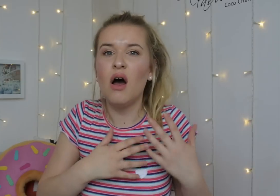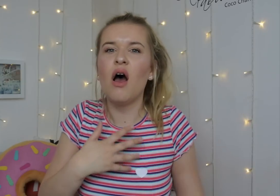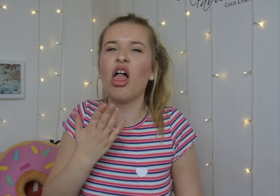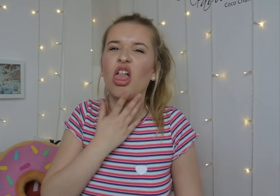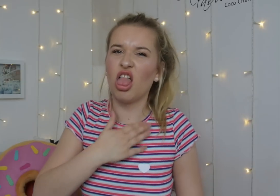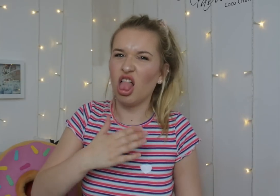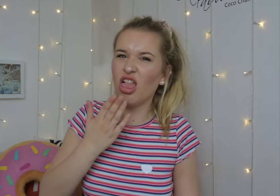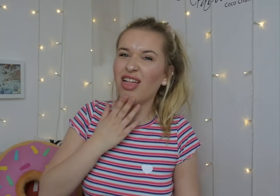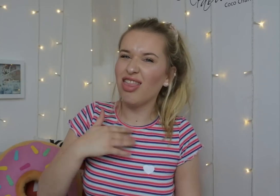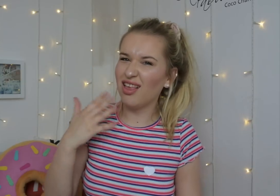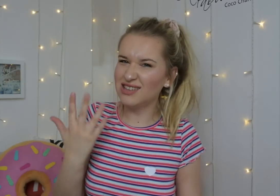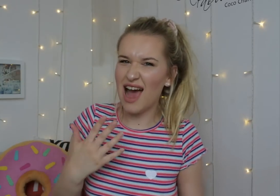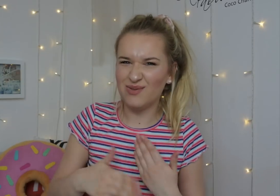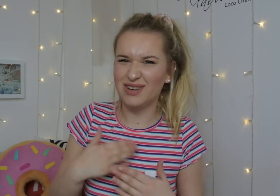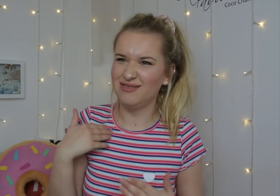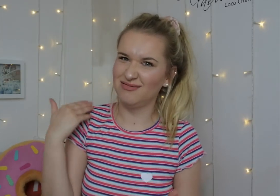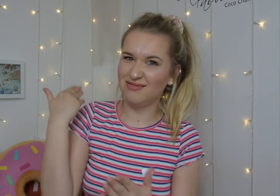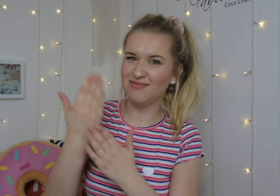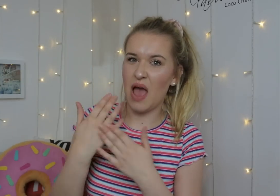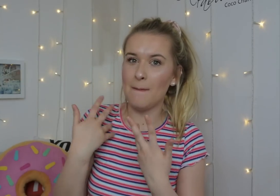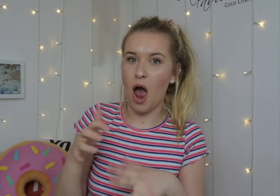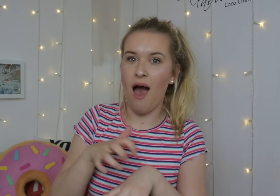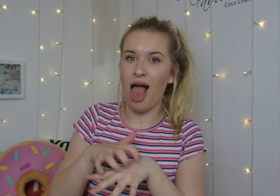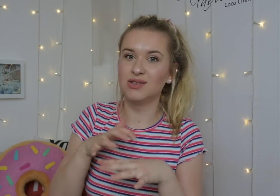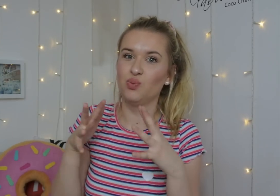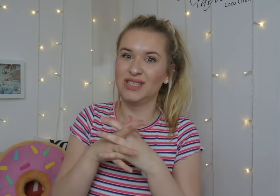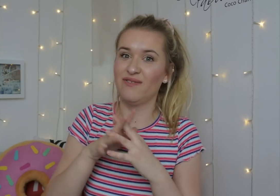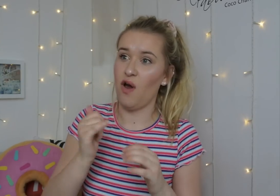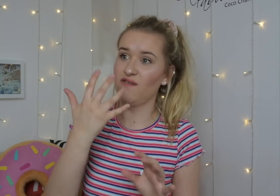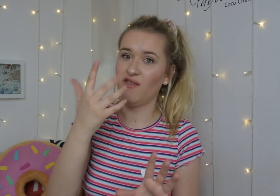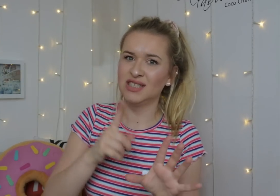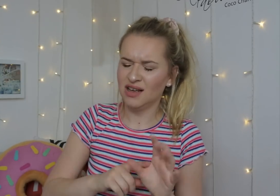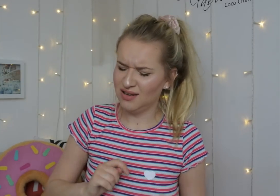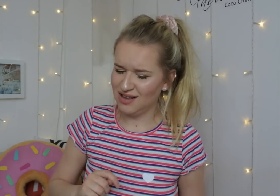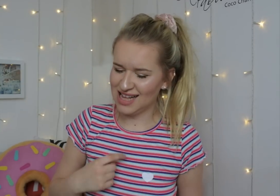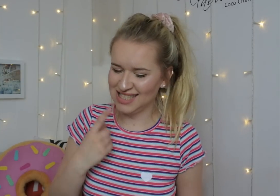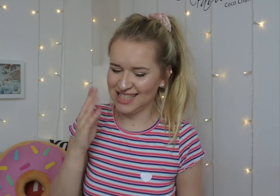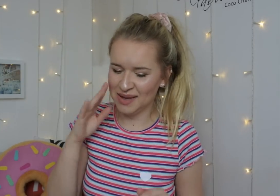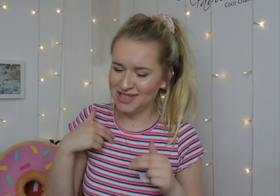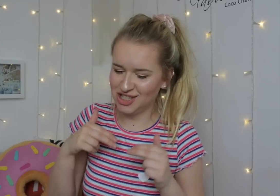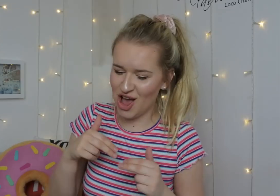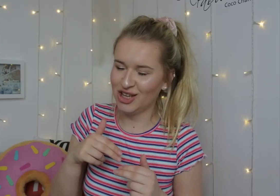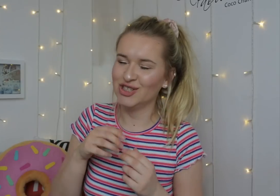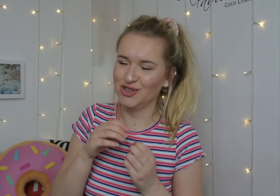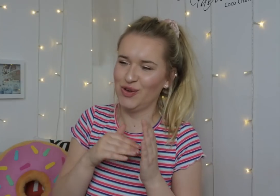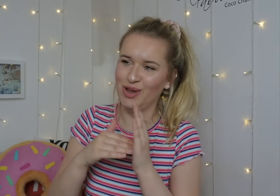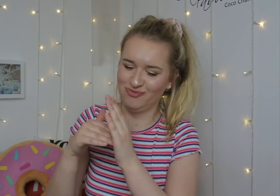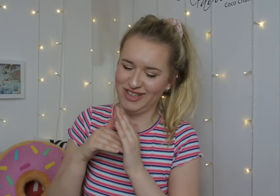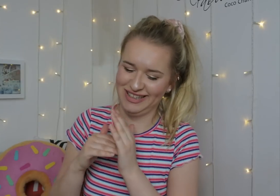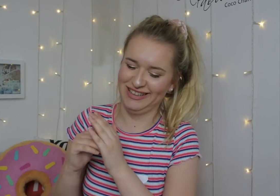but now I've become more used to it. So I have Colitis and intolerance to wheat for 5 years now... I can hear my dog snoozing.